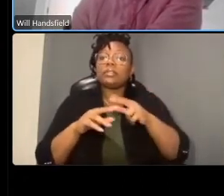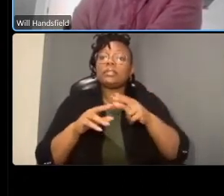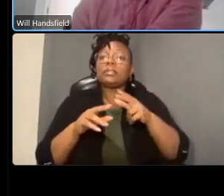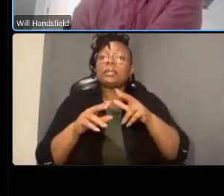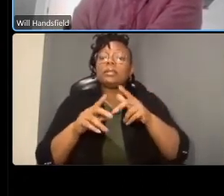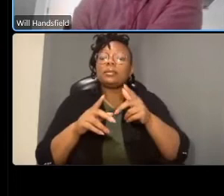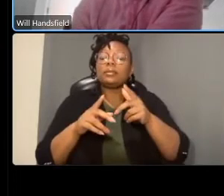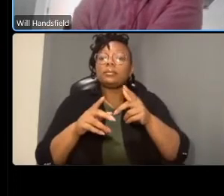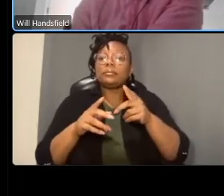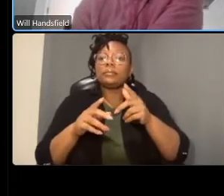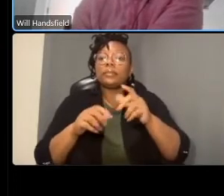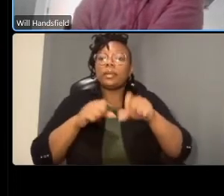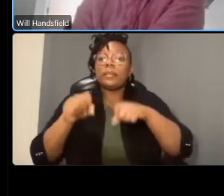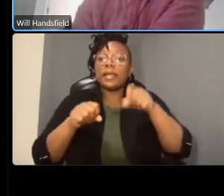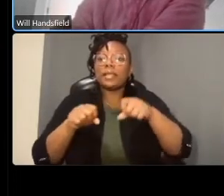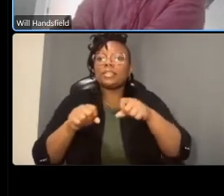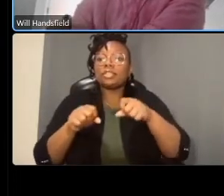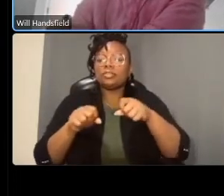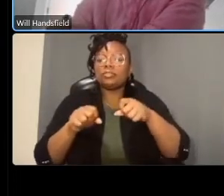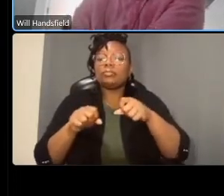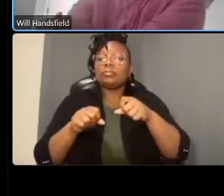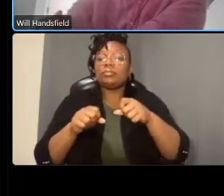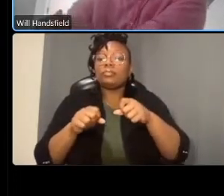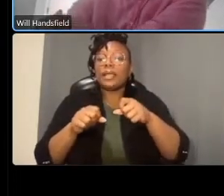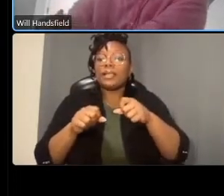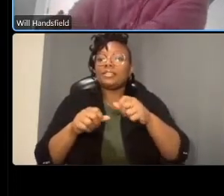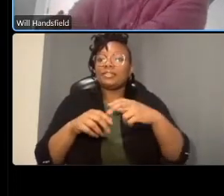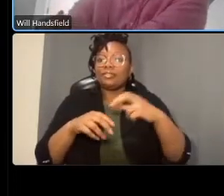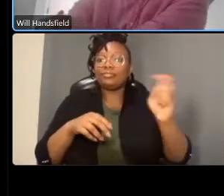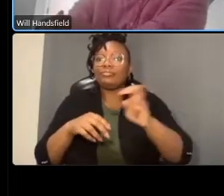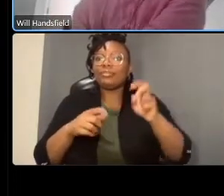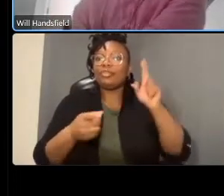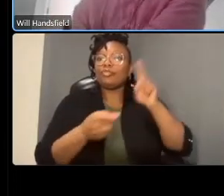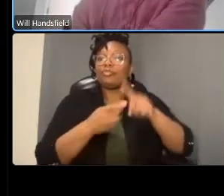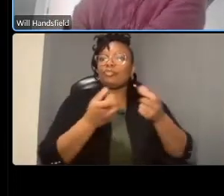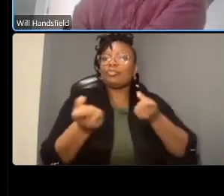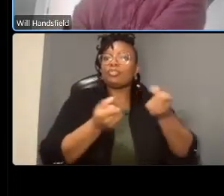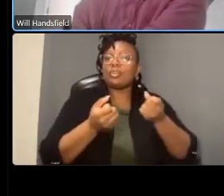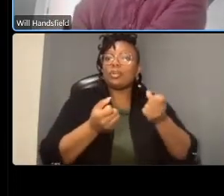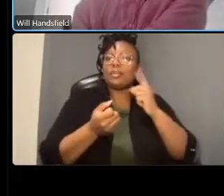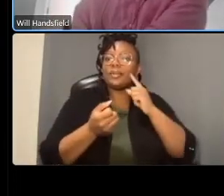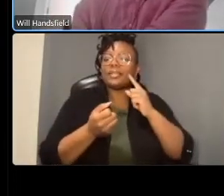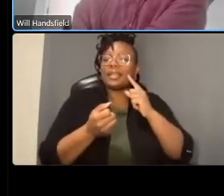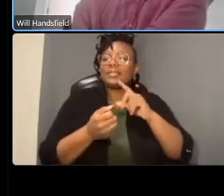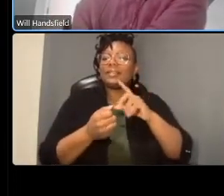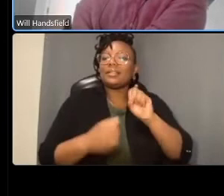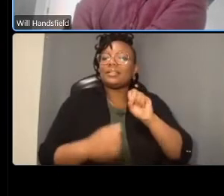a broad you know sustainable dc goal and move dc goal um this moves us in that direction in